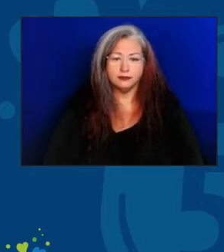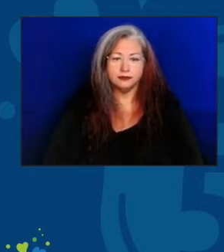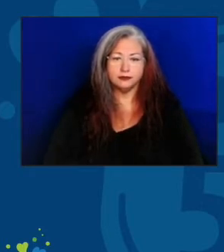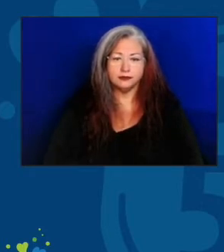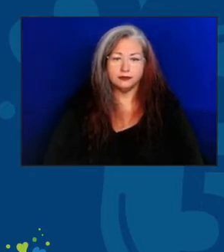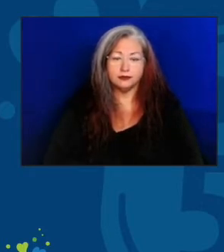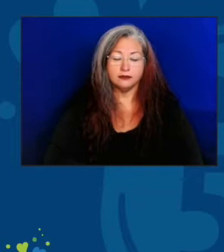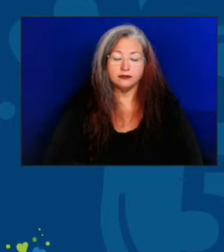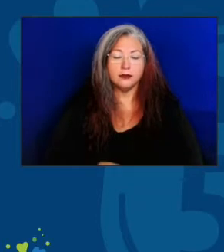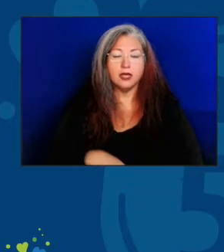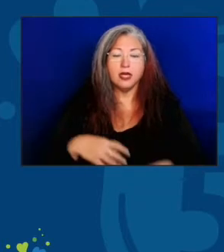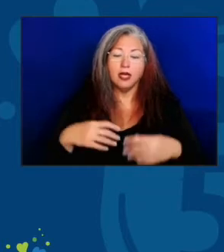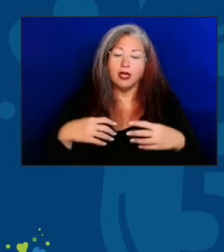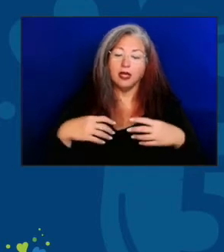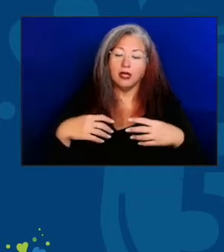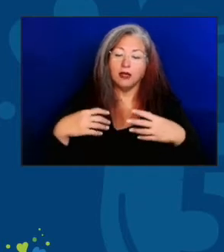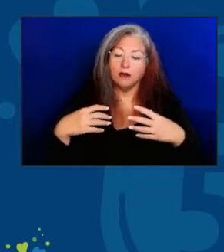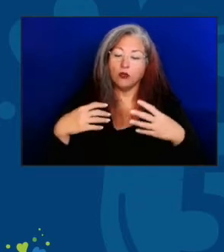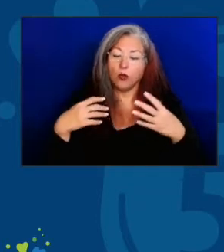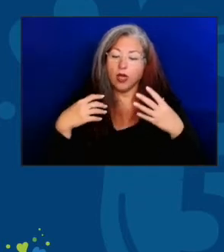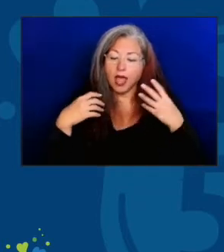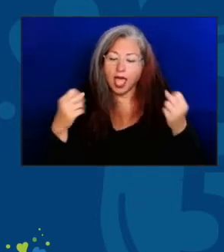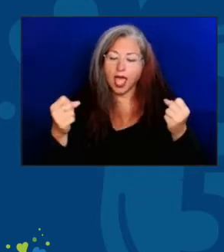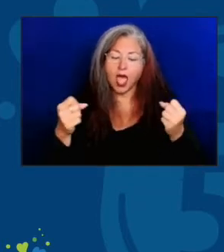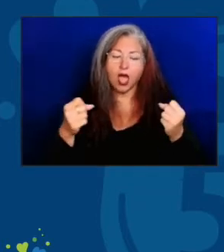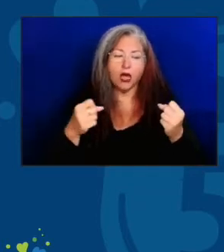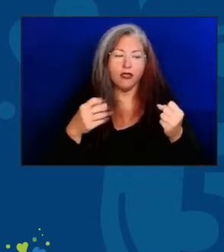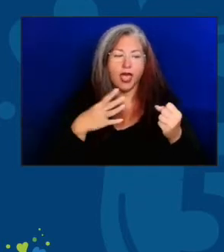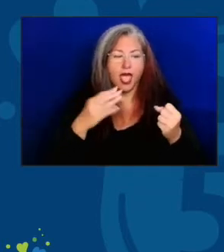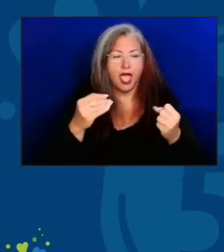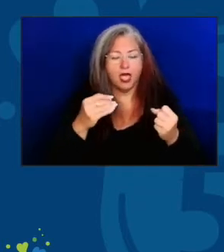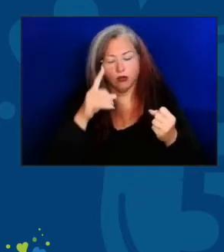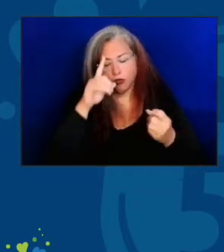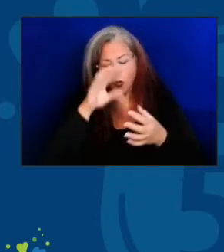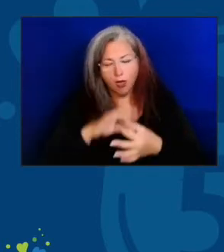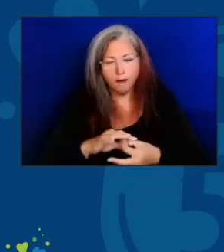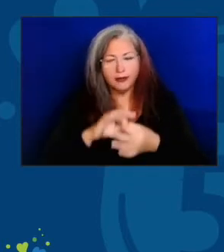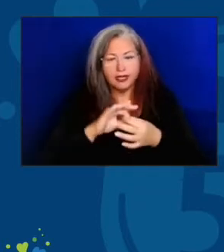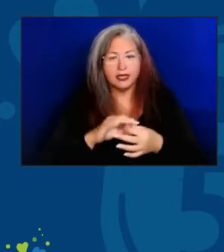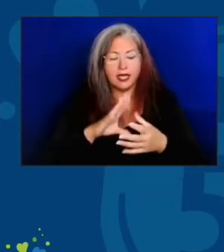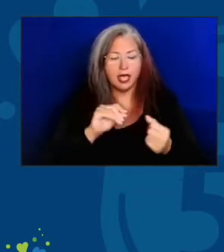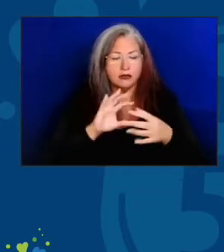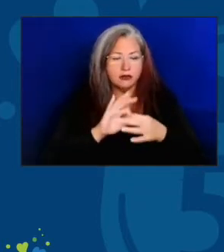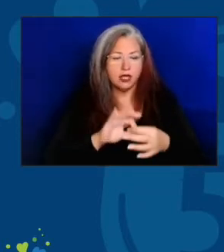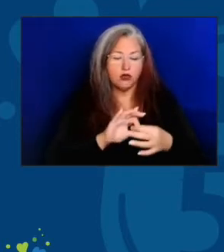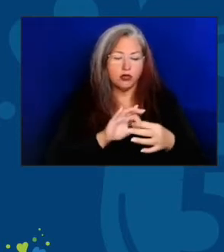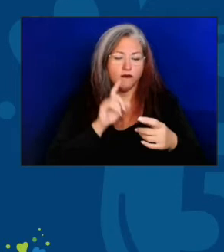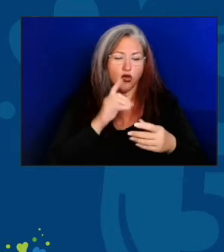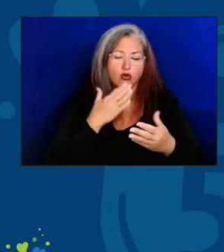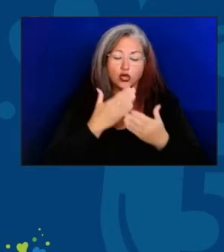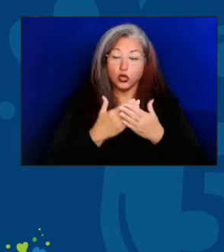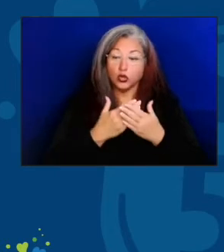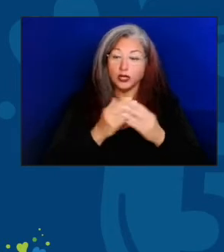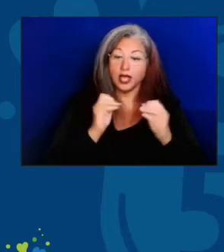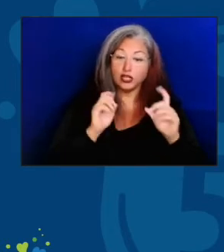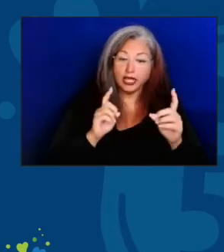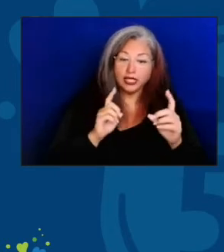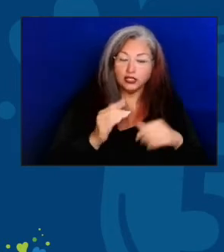The health and wellbeing and the relationship of socialization to that, and the relationship of good education and knowledge about what to eat